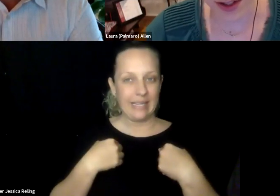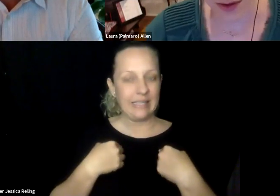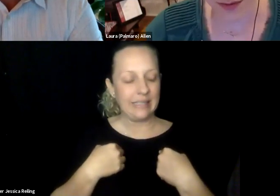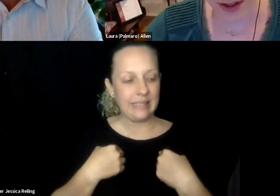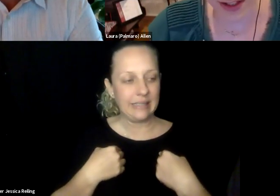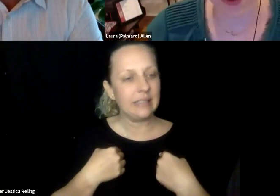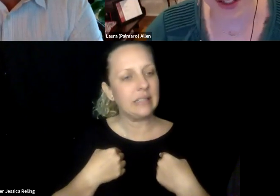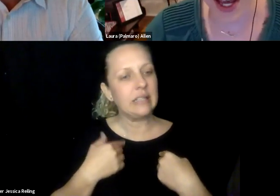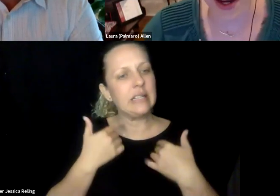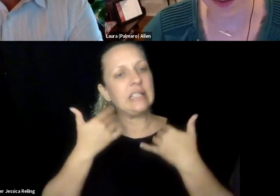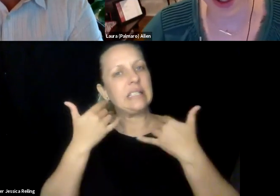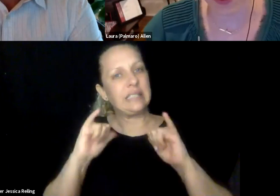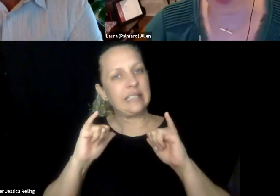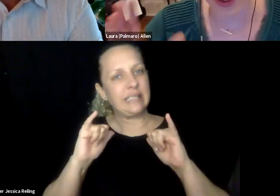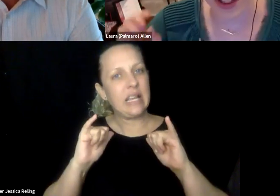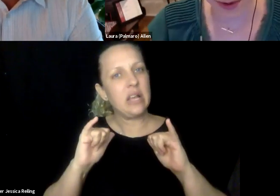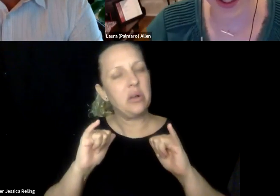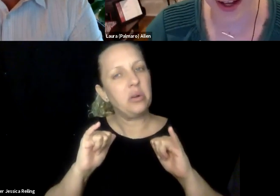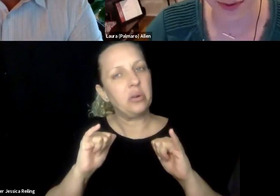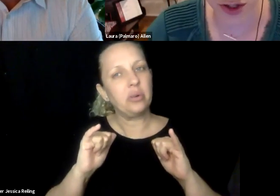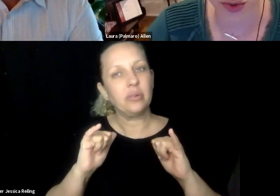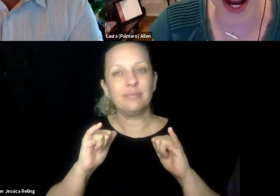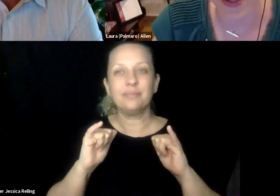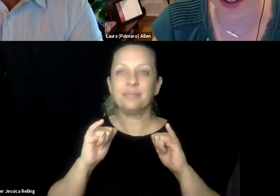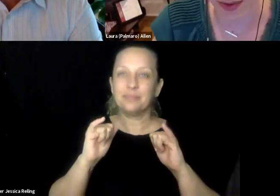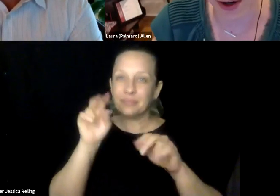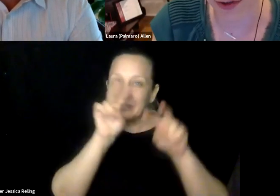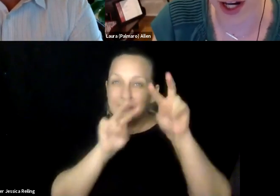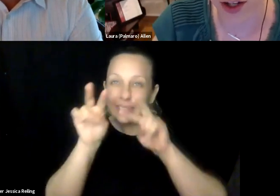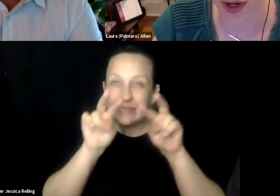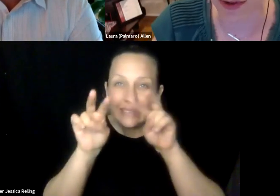little flashers and pulsing lights, distortion,